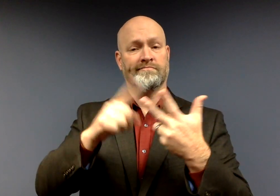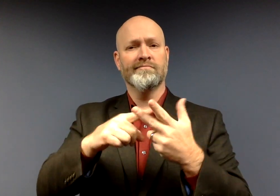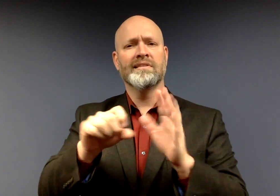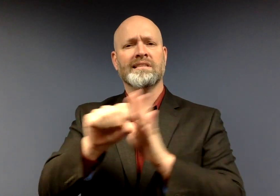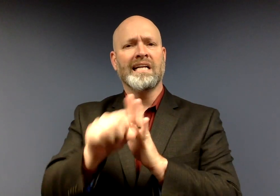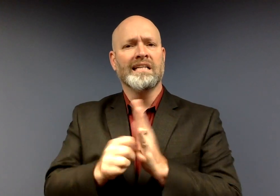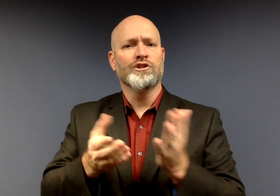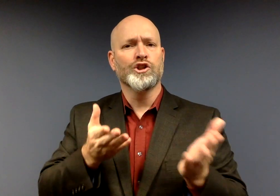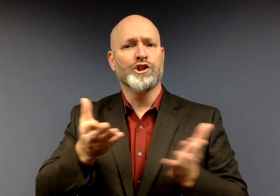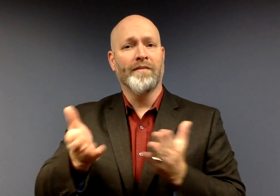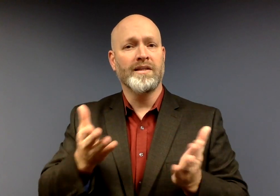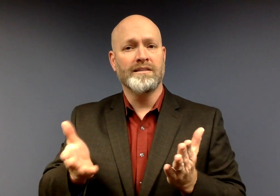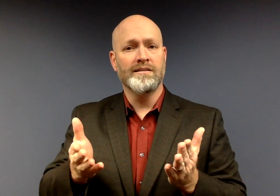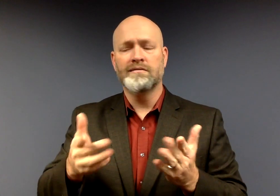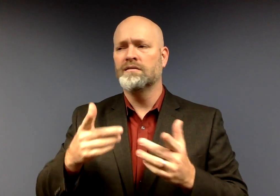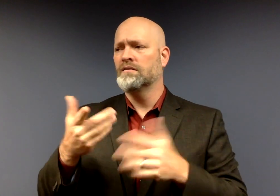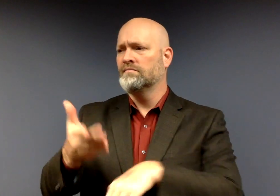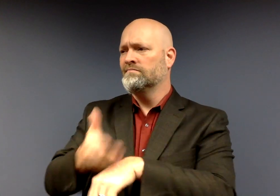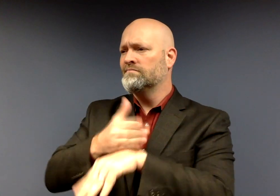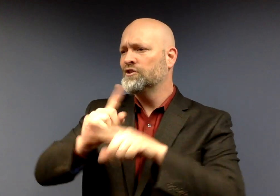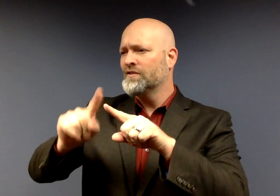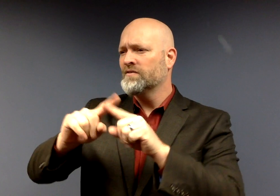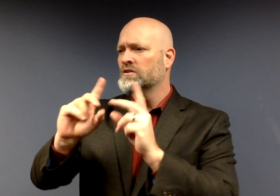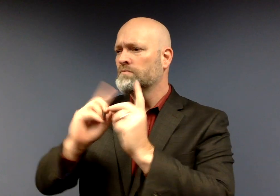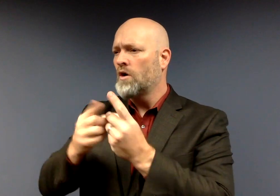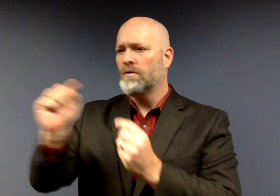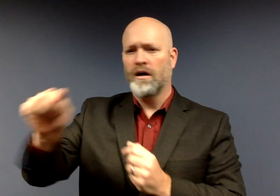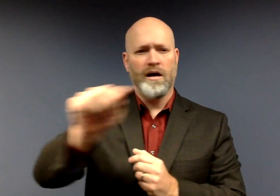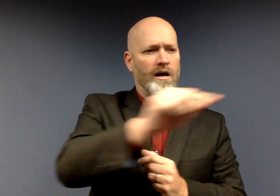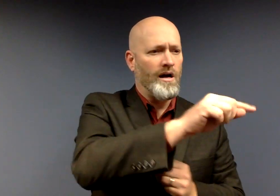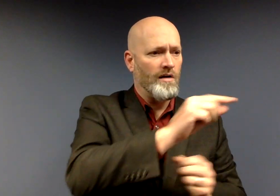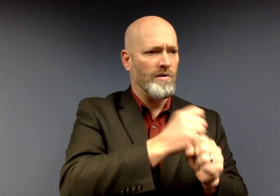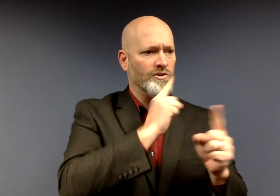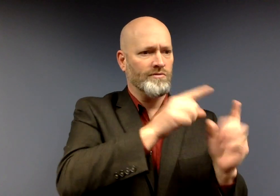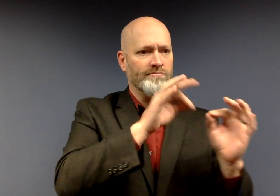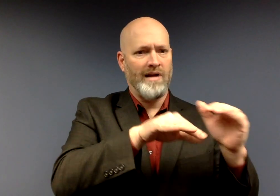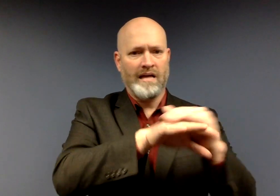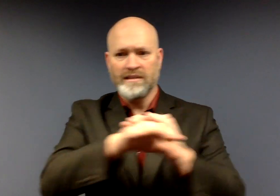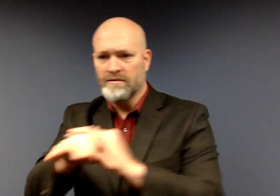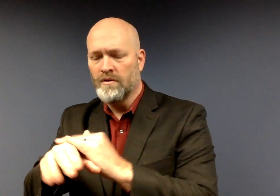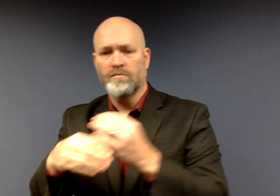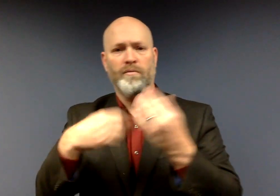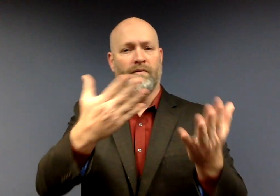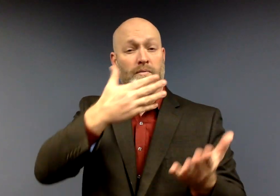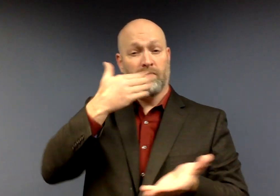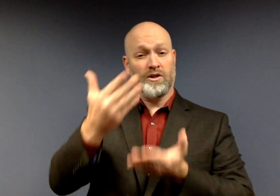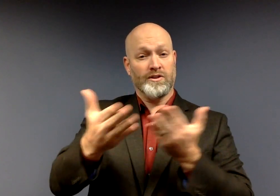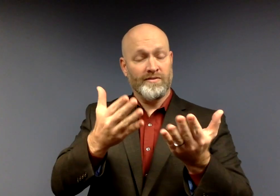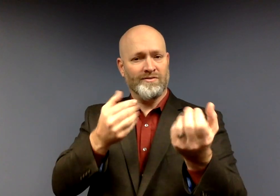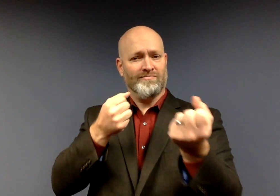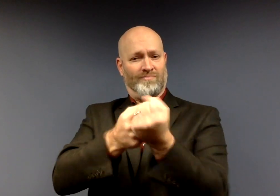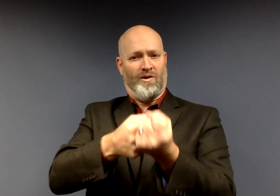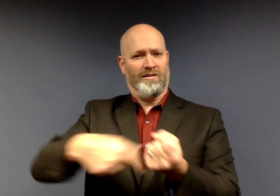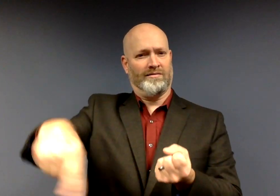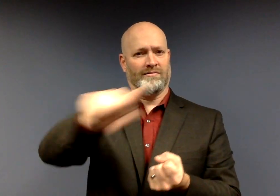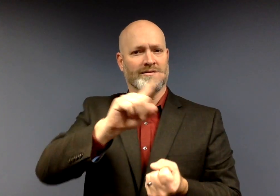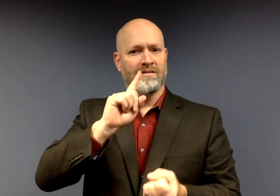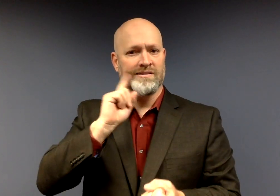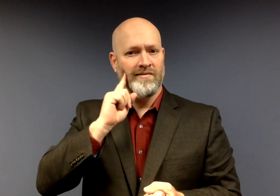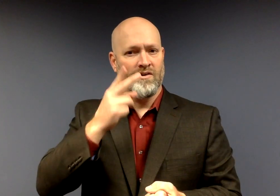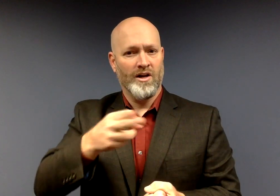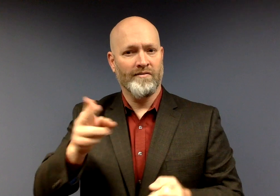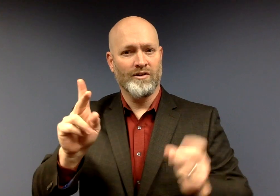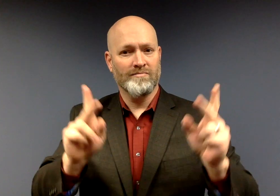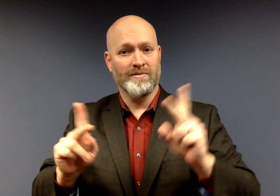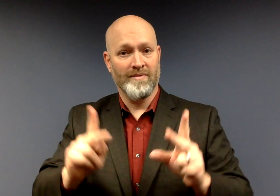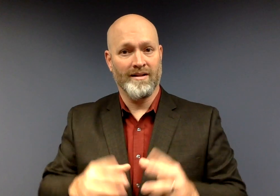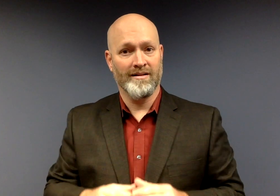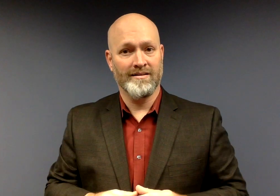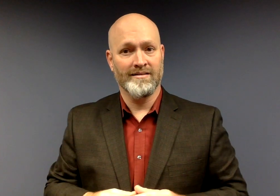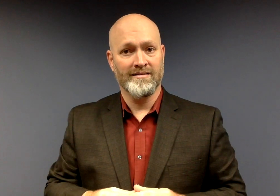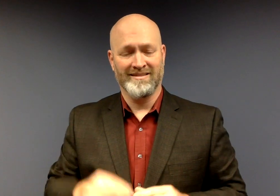And lastly, improving state services within different departments and agencies and ensuring that their programs are accessible and provide the best services for you all.